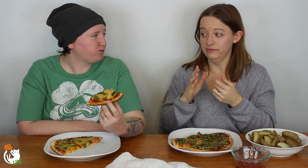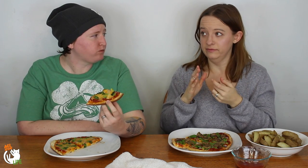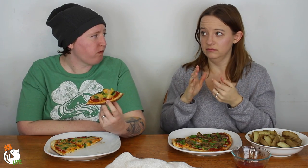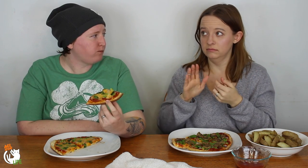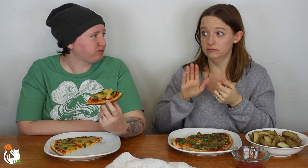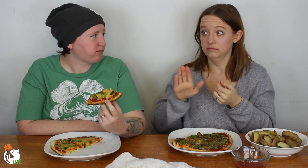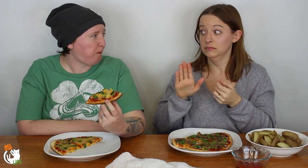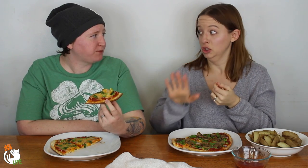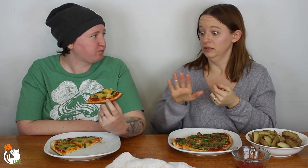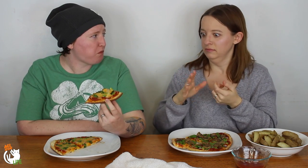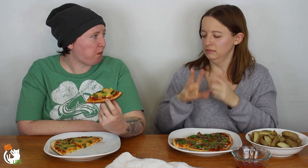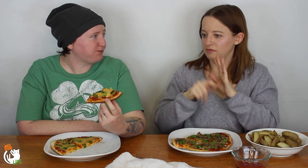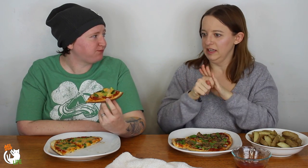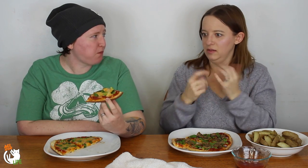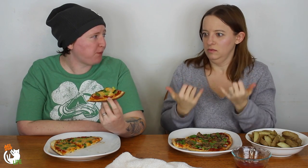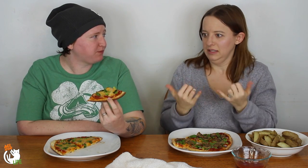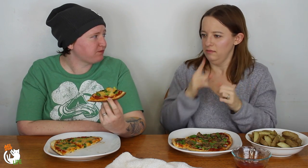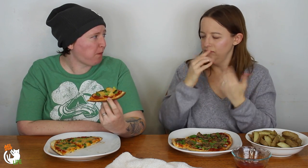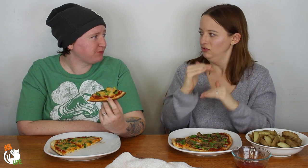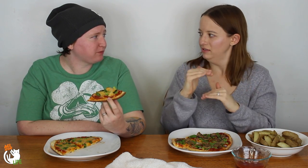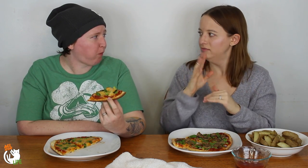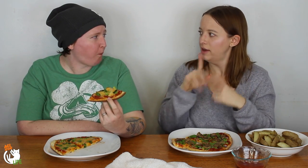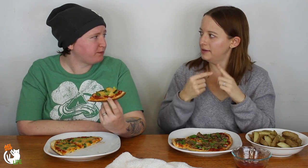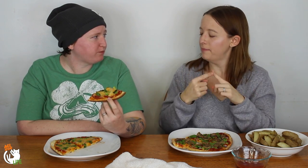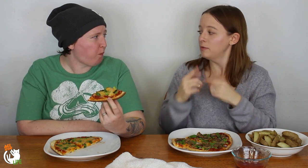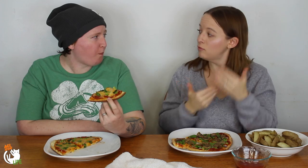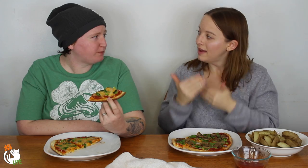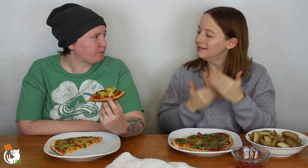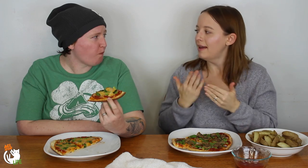But a lot of her videos right now are being restricted talking about